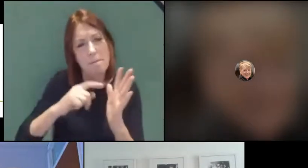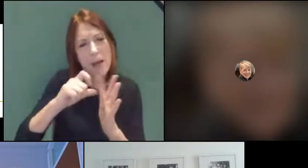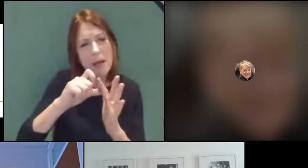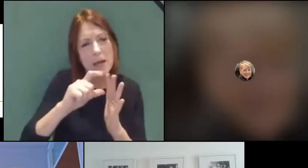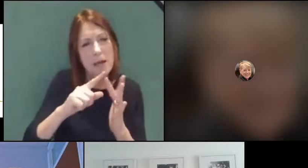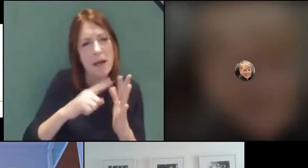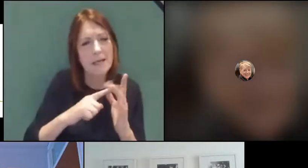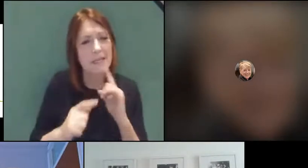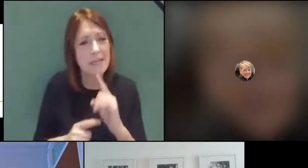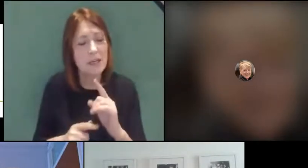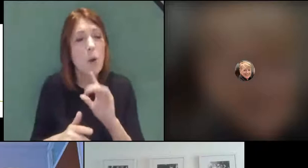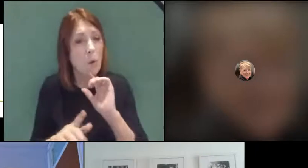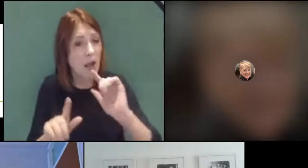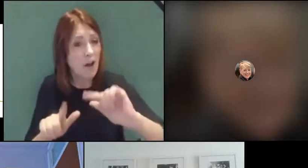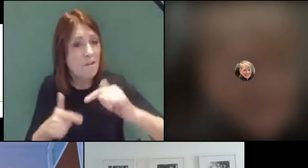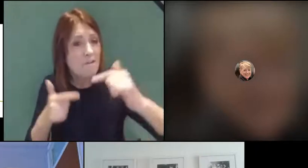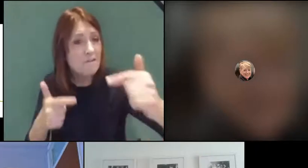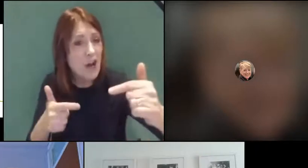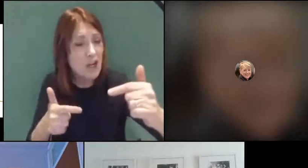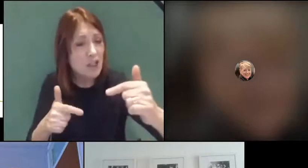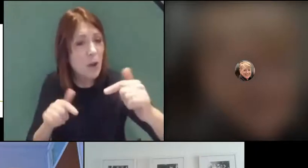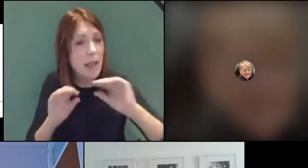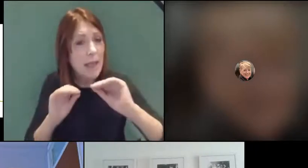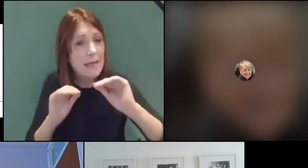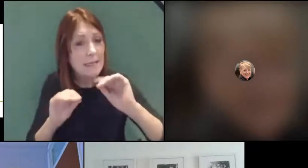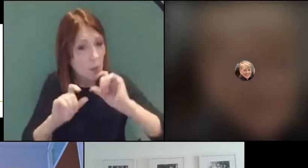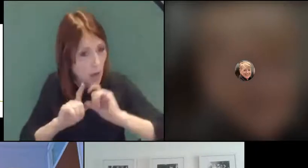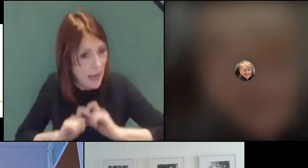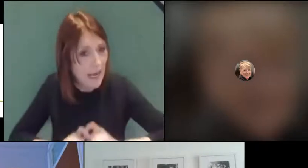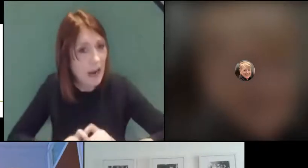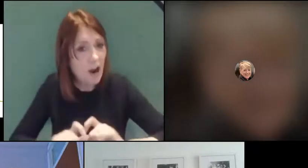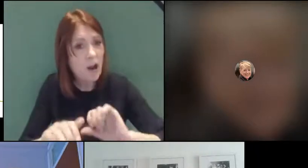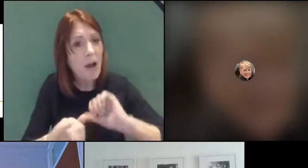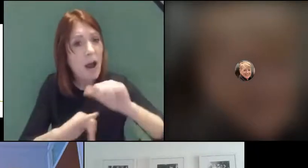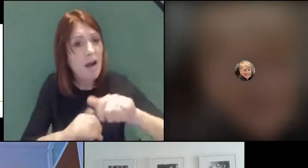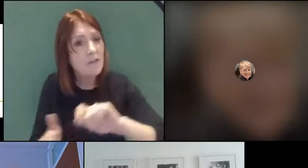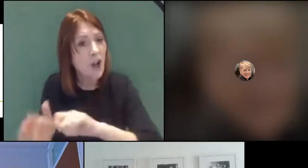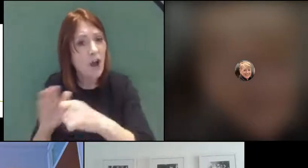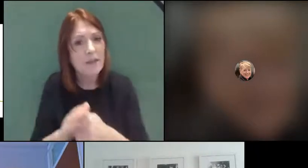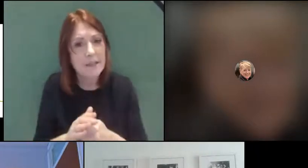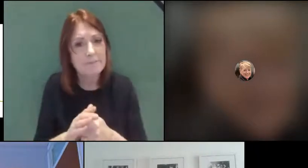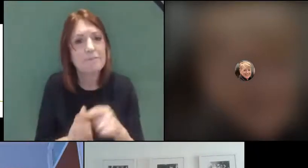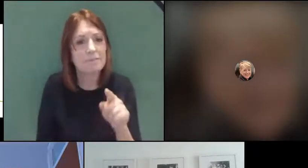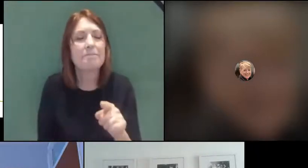"Will virtual lessons continue after lockdown?" We certainly expect that to happen,